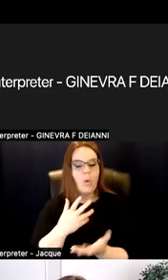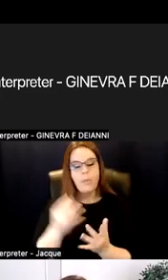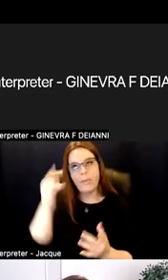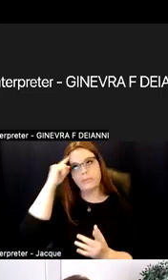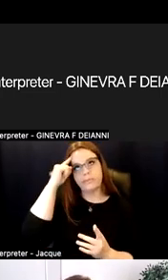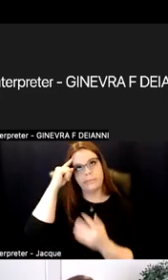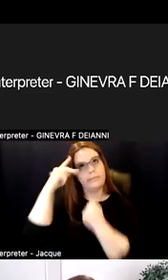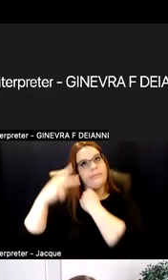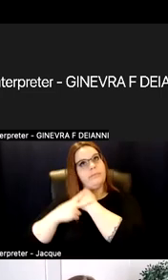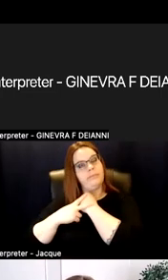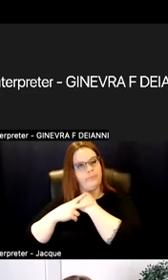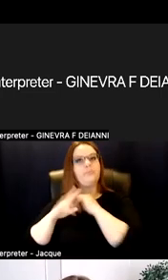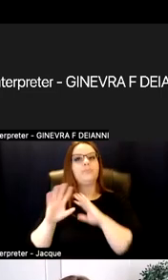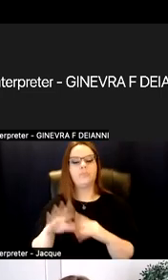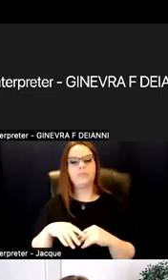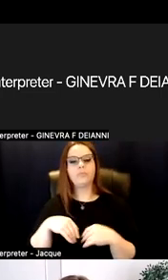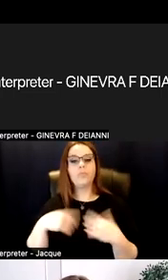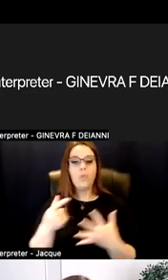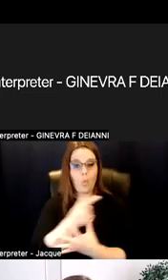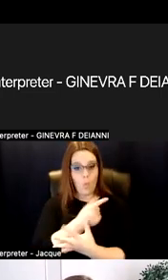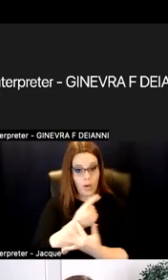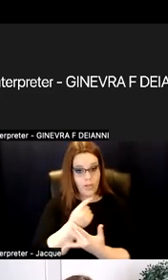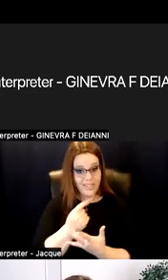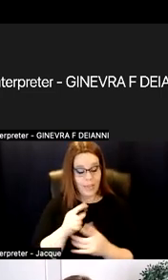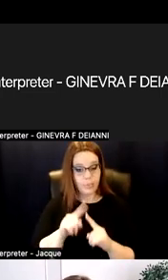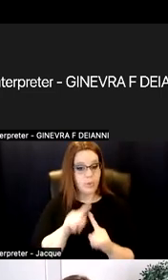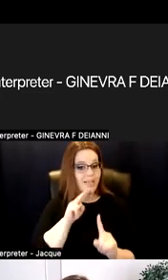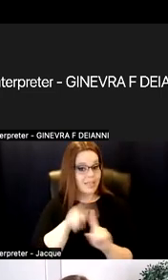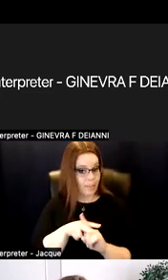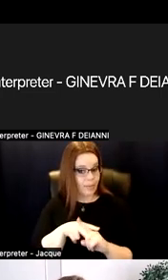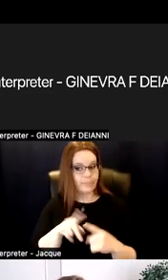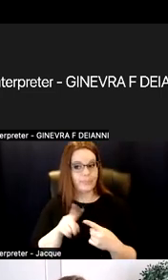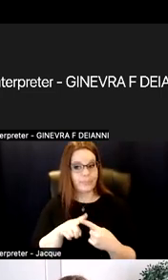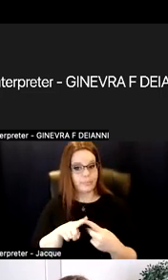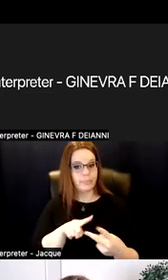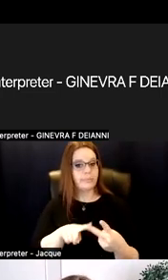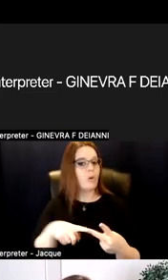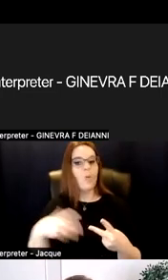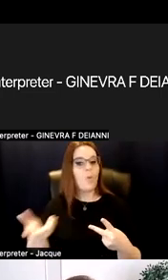what are the steps to the assignment? What are the resources that are needed